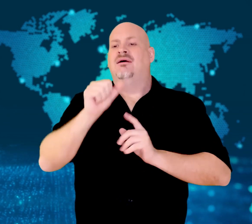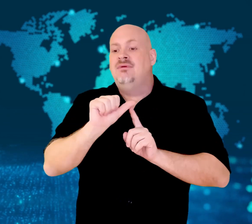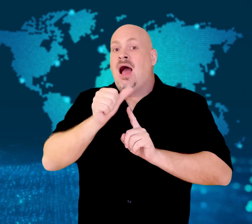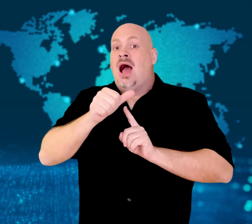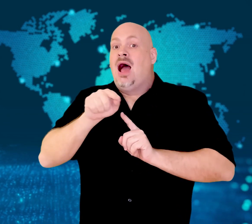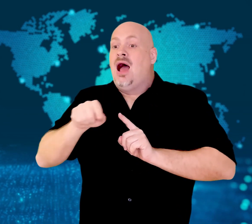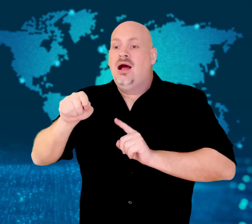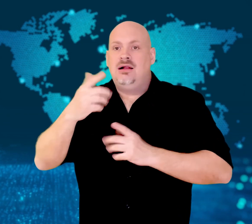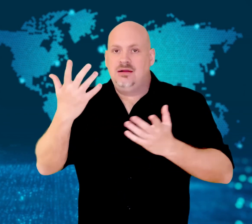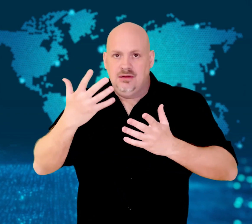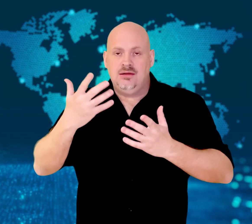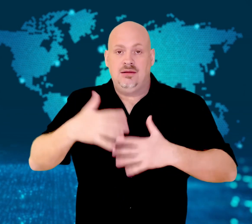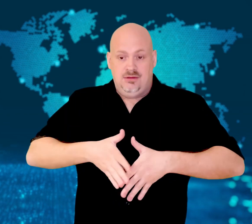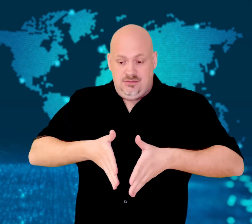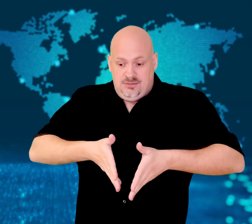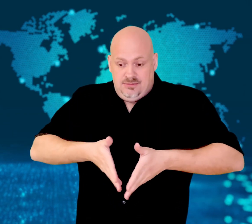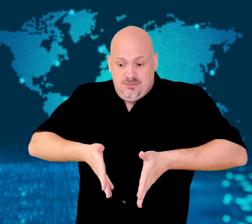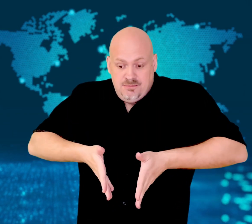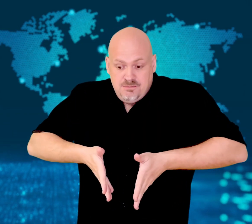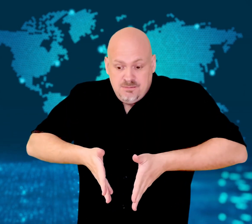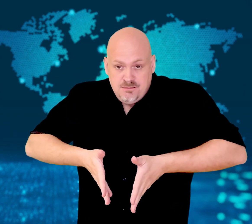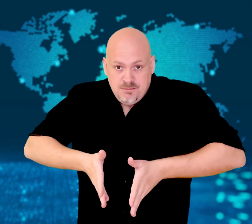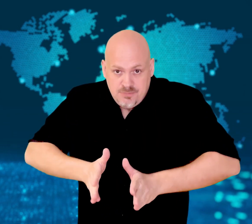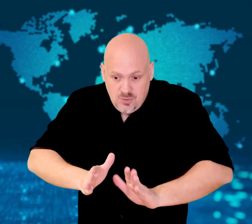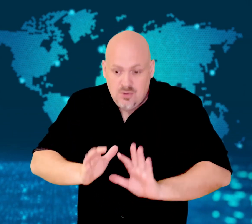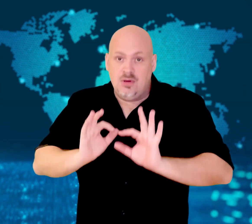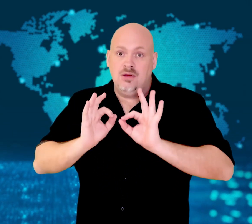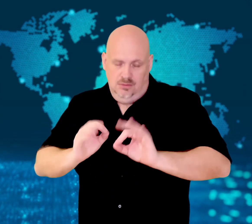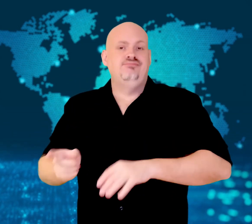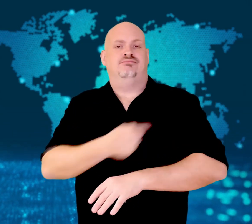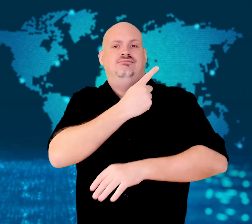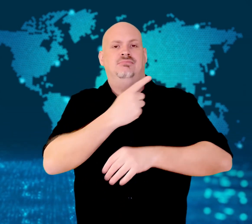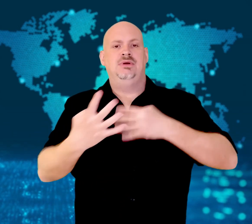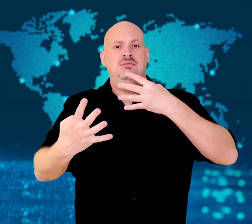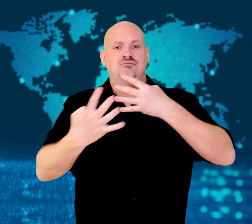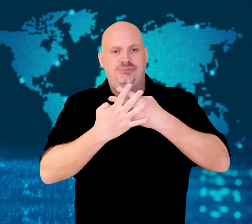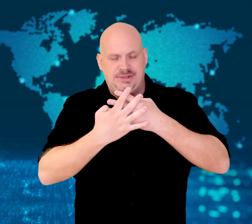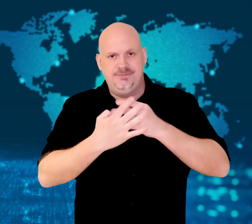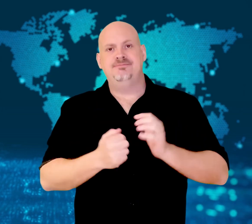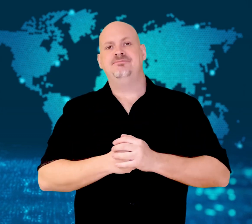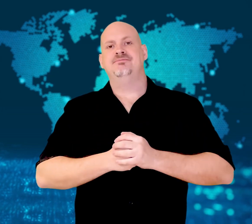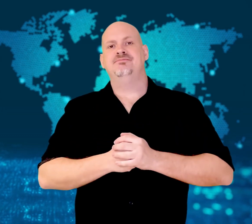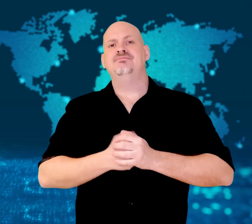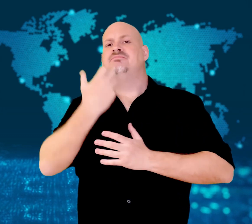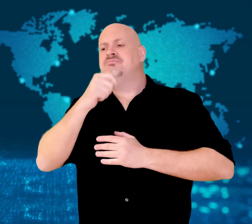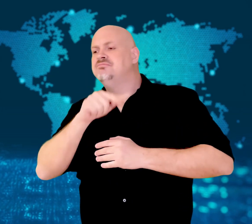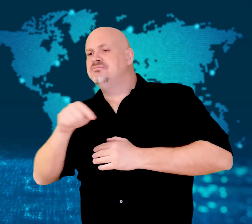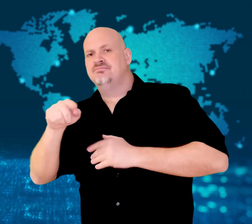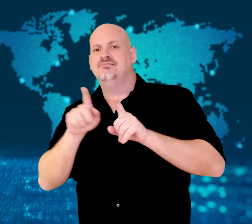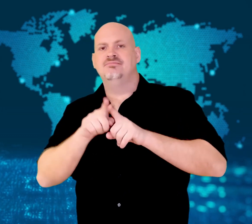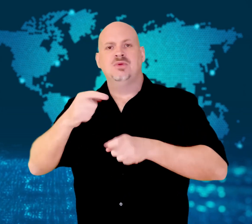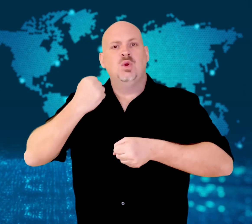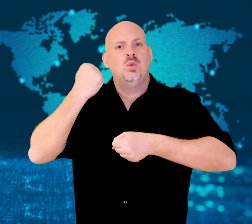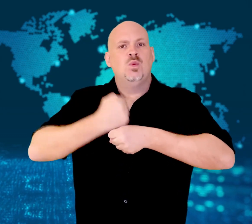while pregnant.